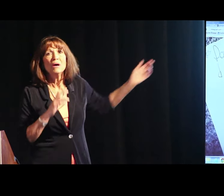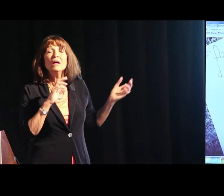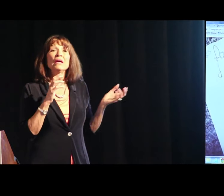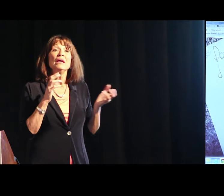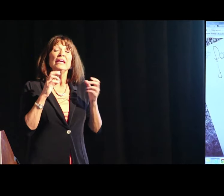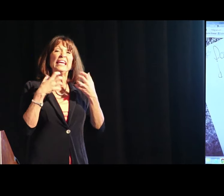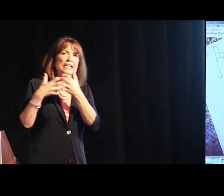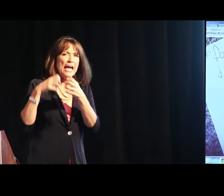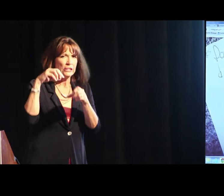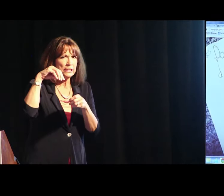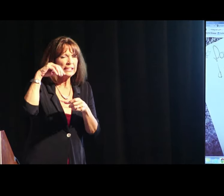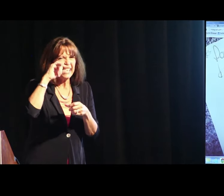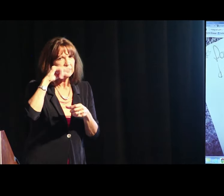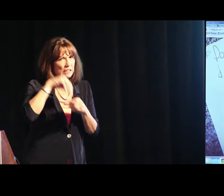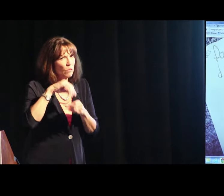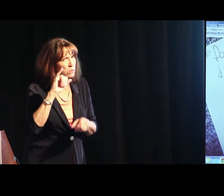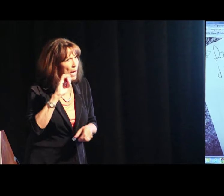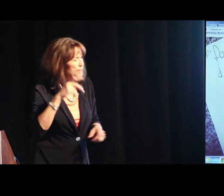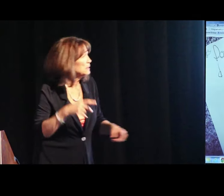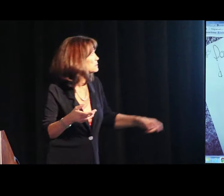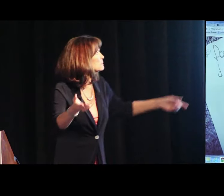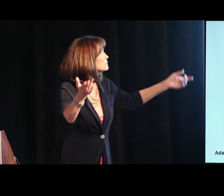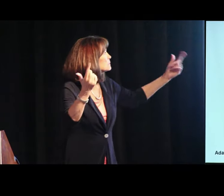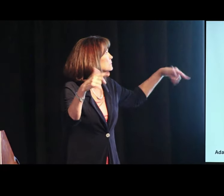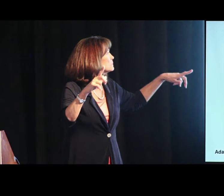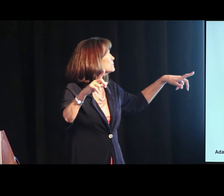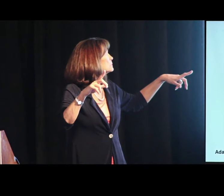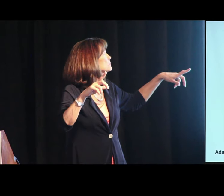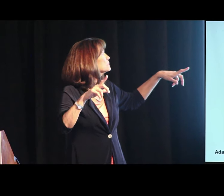This is powerful. To involve kids in their I.E.P.s,